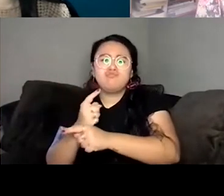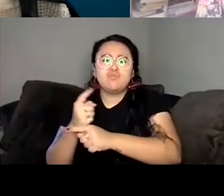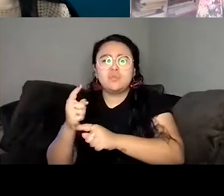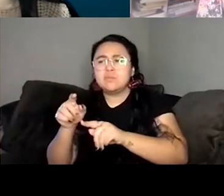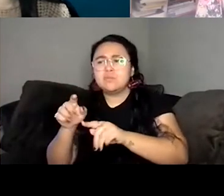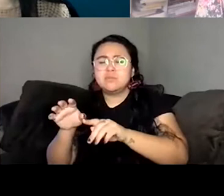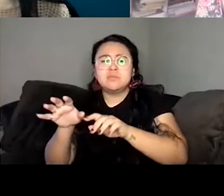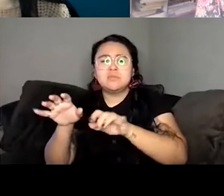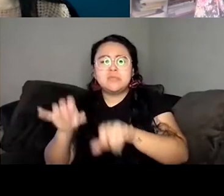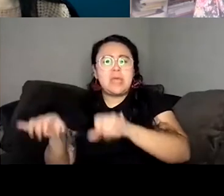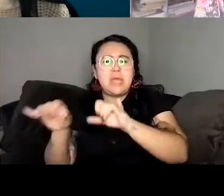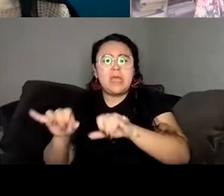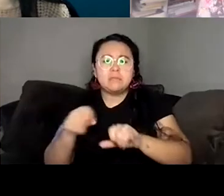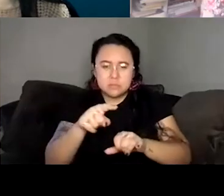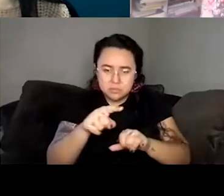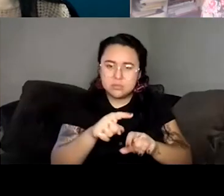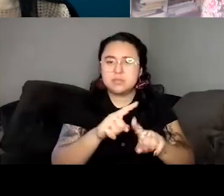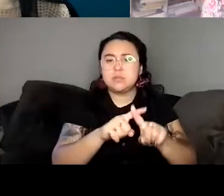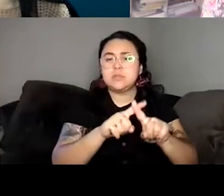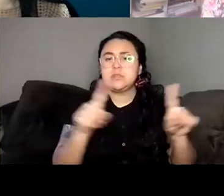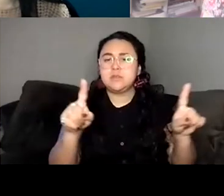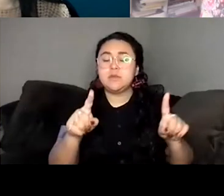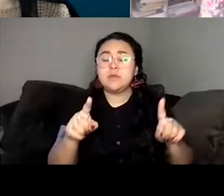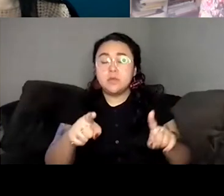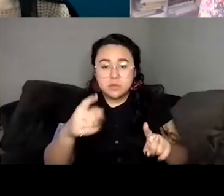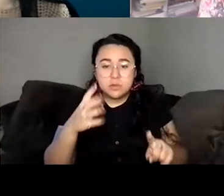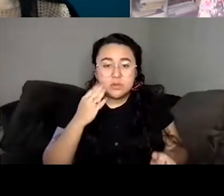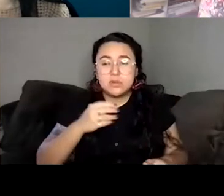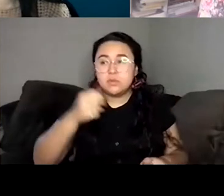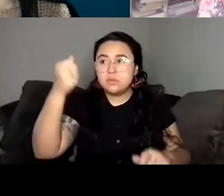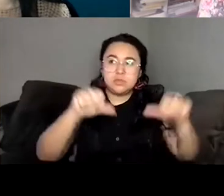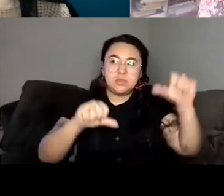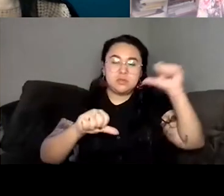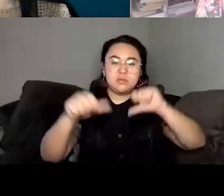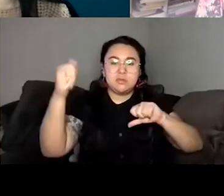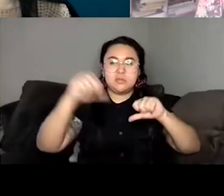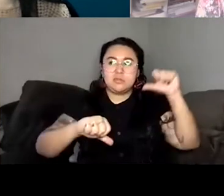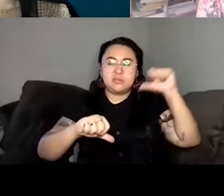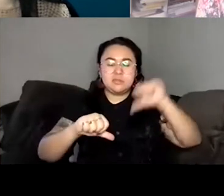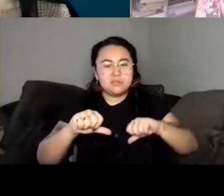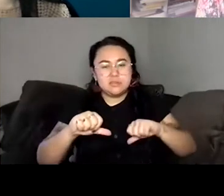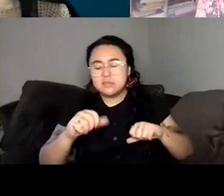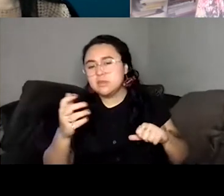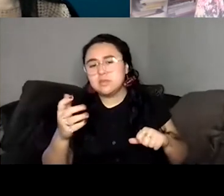or rejection. Did you ever feel that you had to conform to that Western idea of plot? There